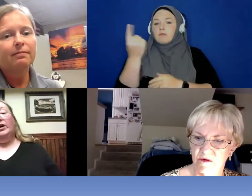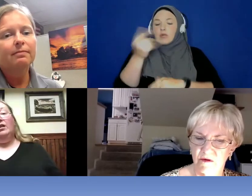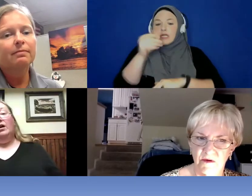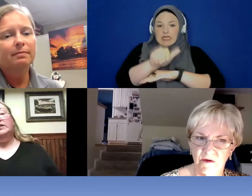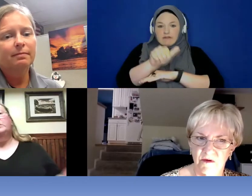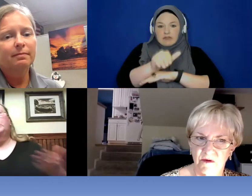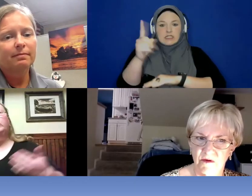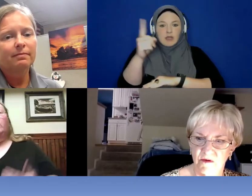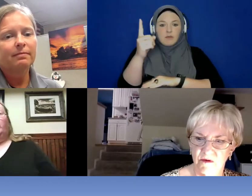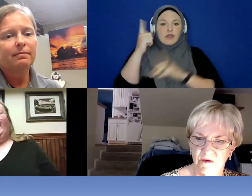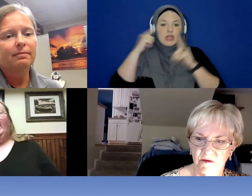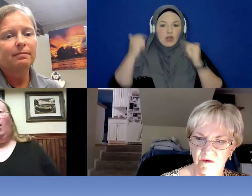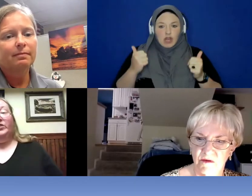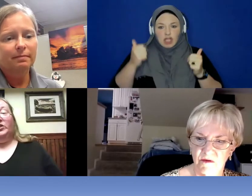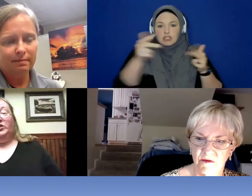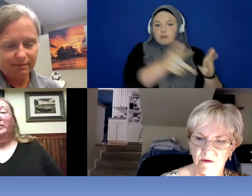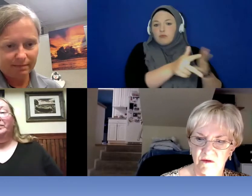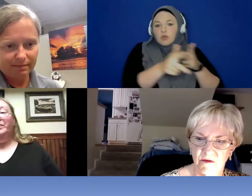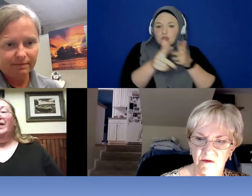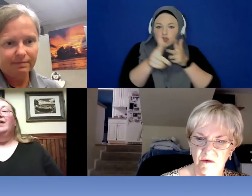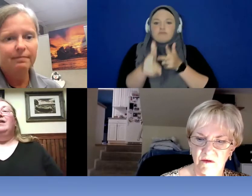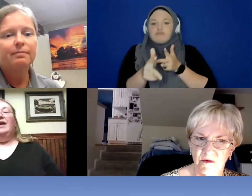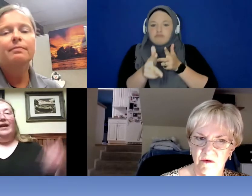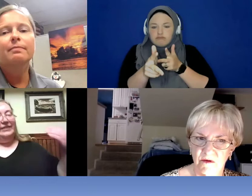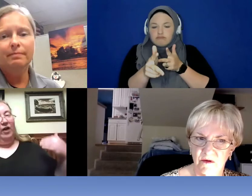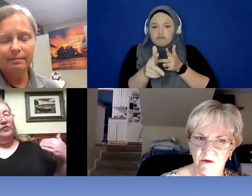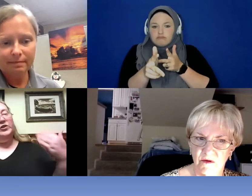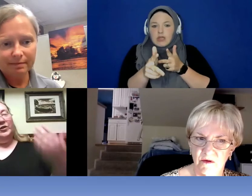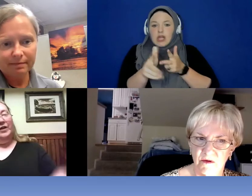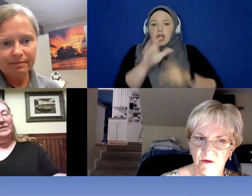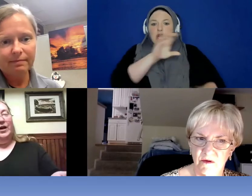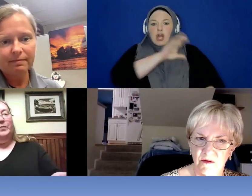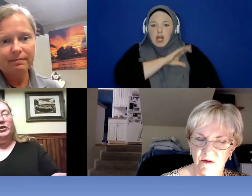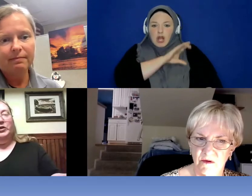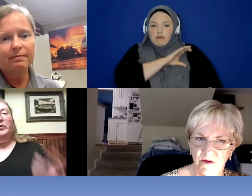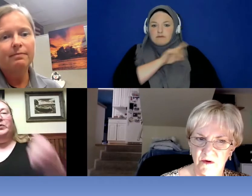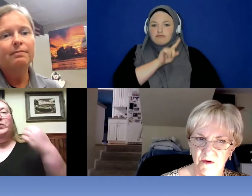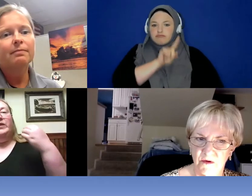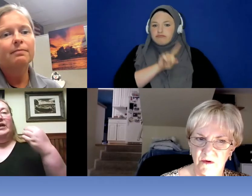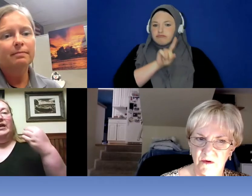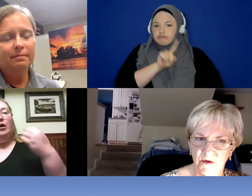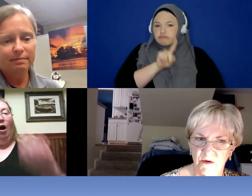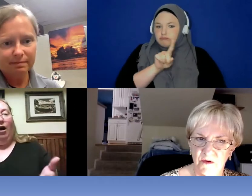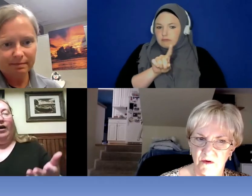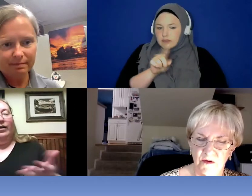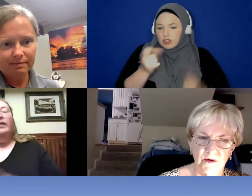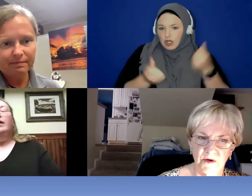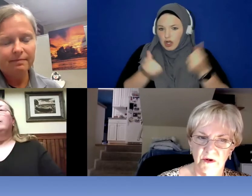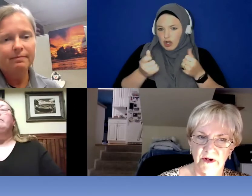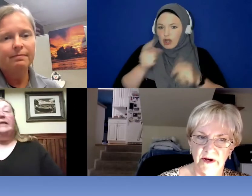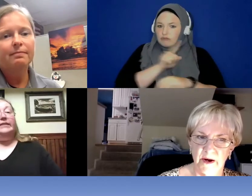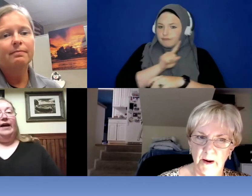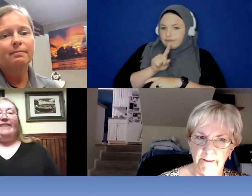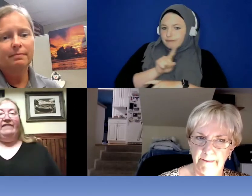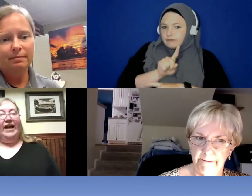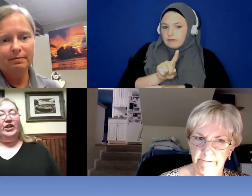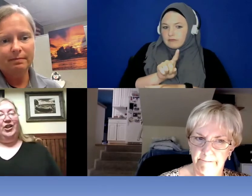hearing loss is pulled over by an officer , and as the officer comes up to the car, he has that flashlight